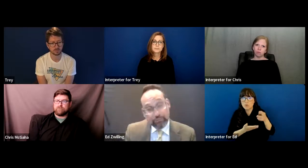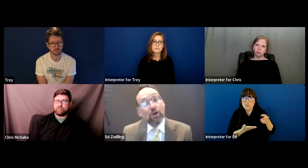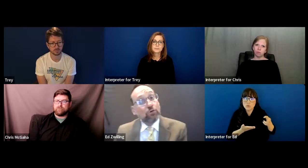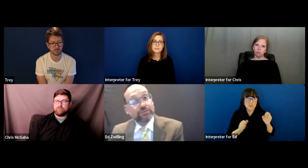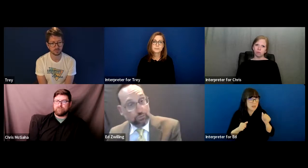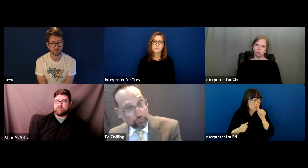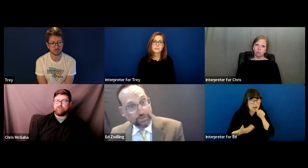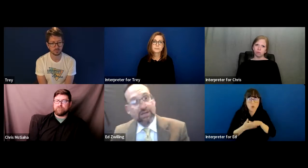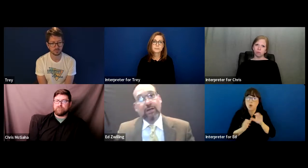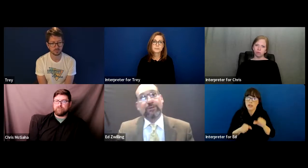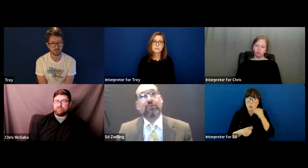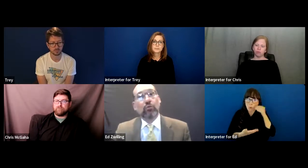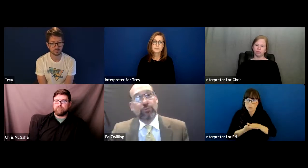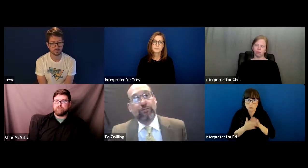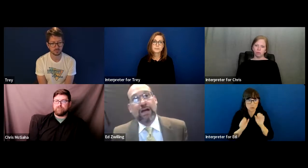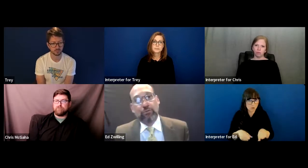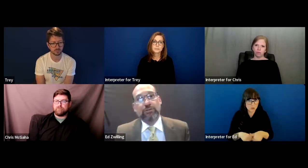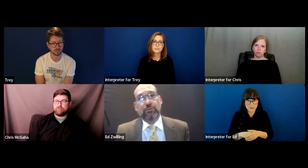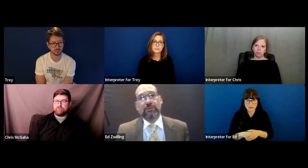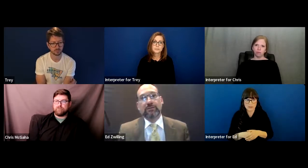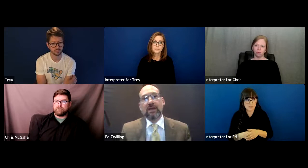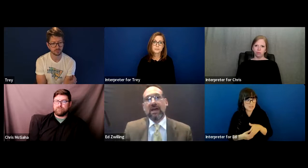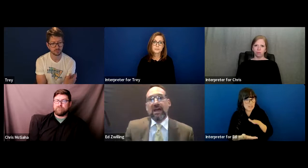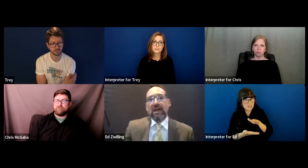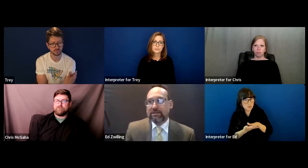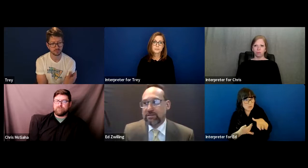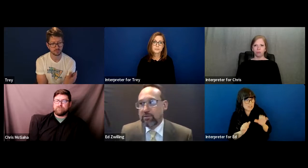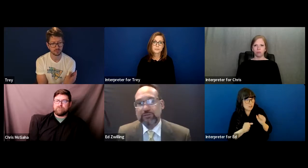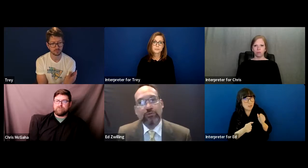You could be homeschoold and the school would perspective provide resources.